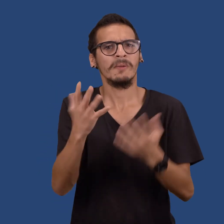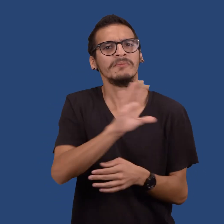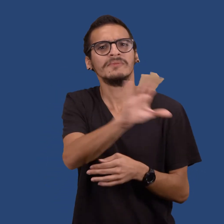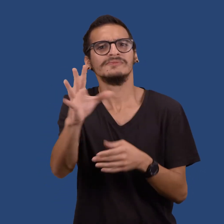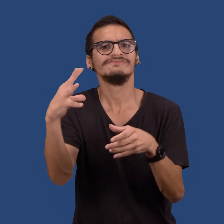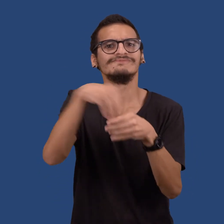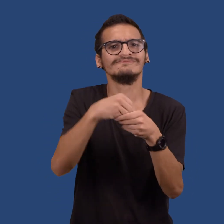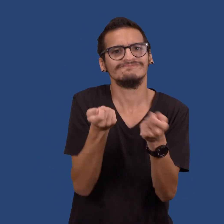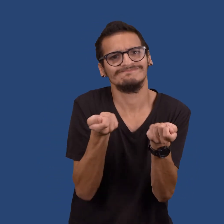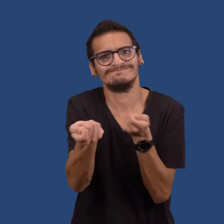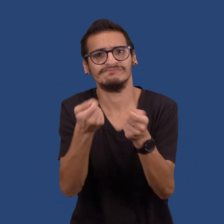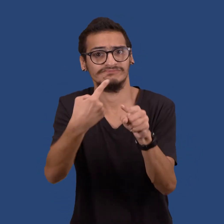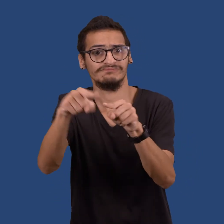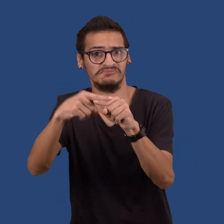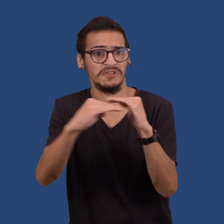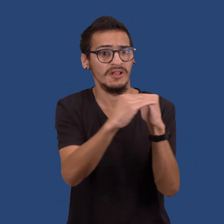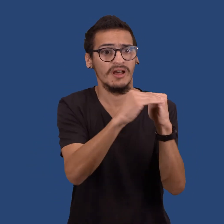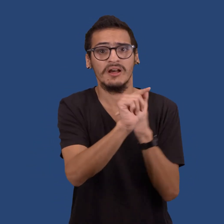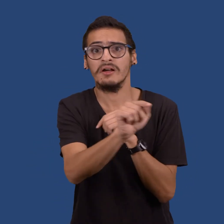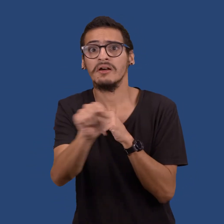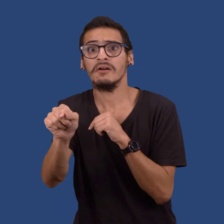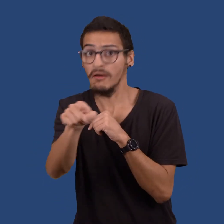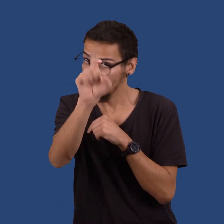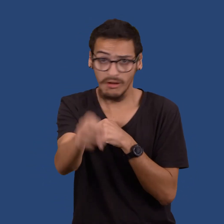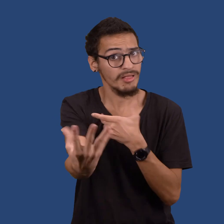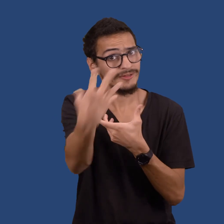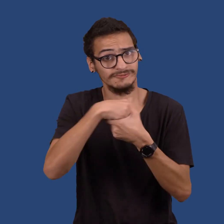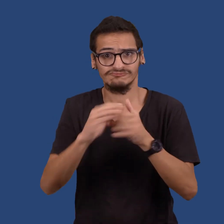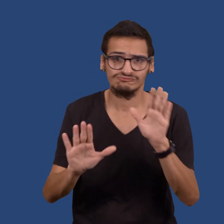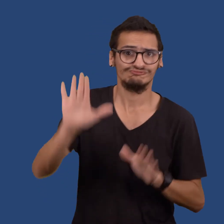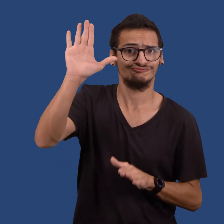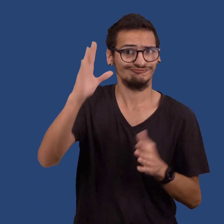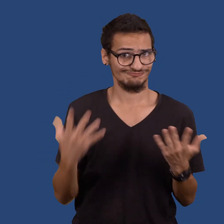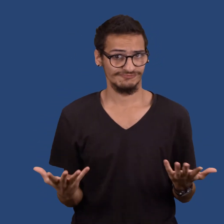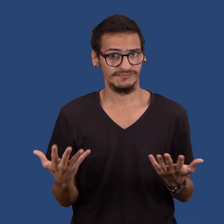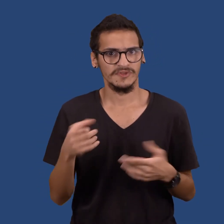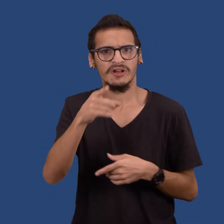Local organizations are encouraged to apply.